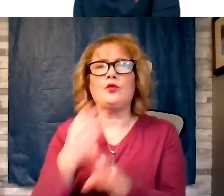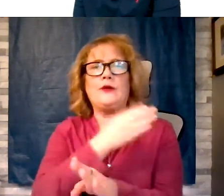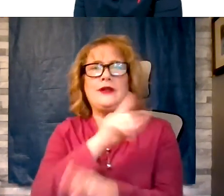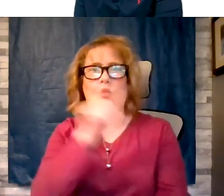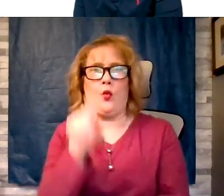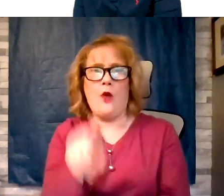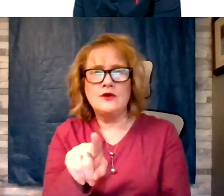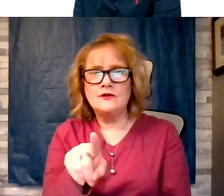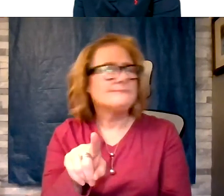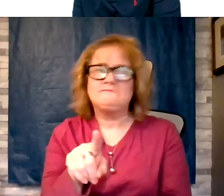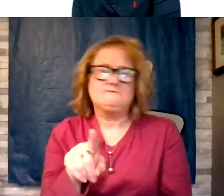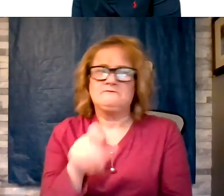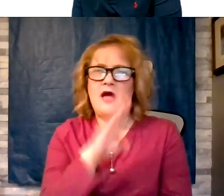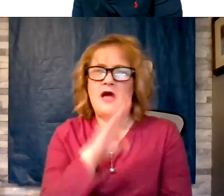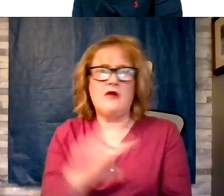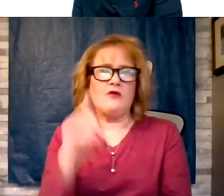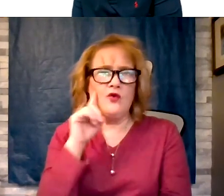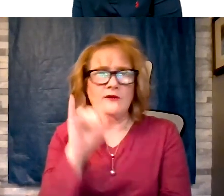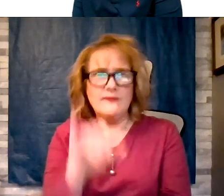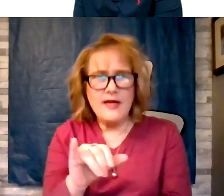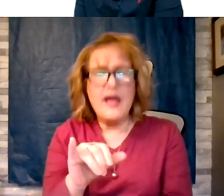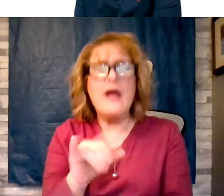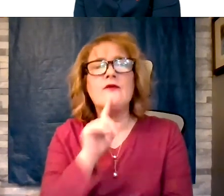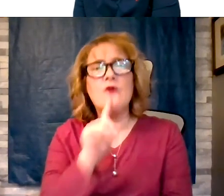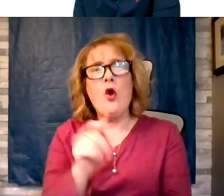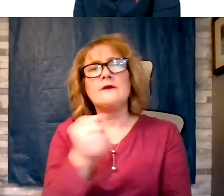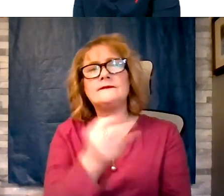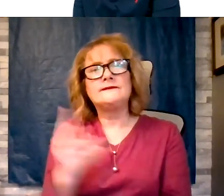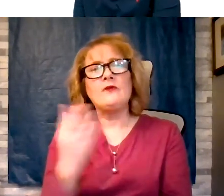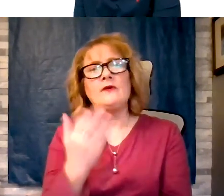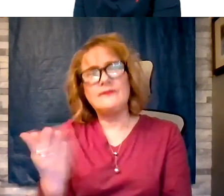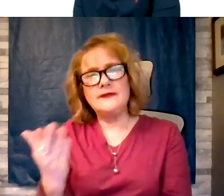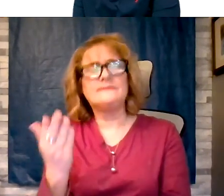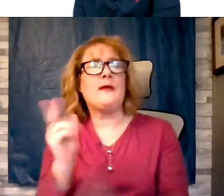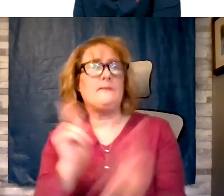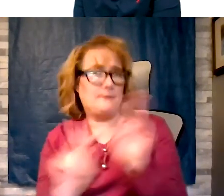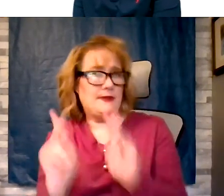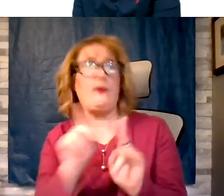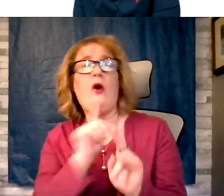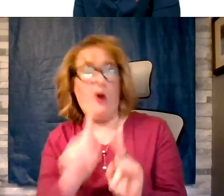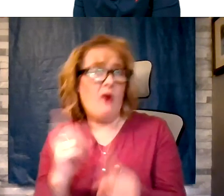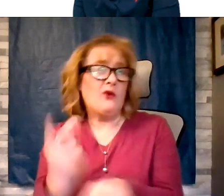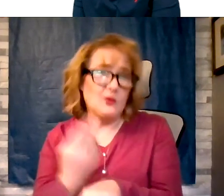there are several things that people are using. Again, folks love they come in they are on